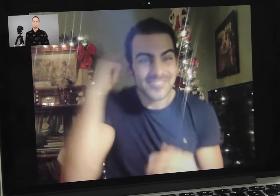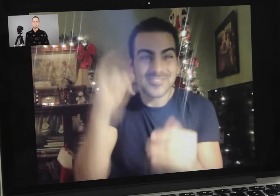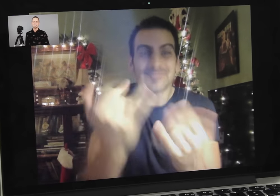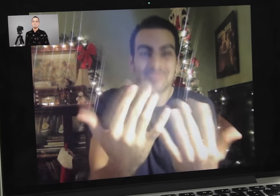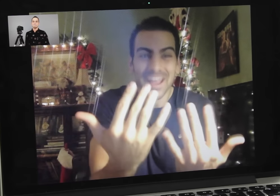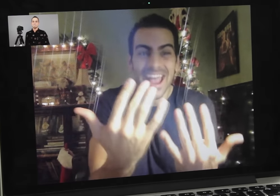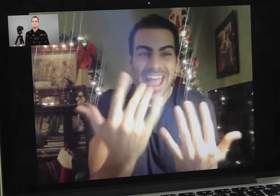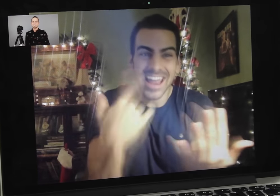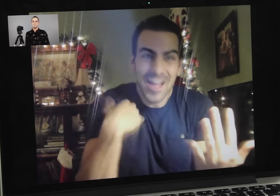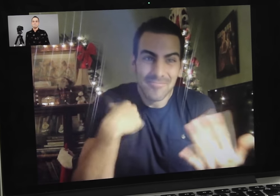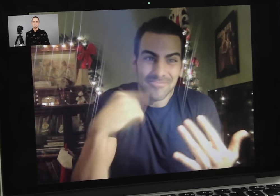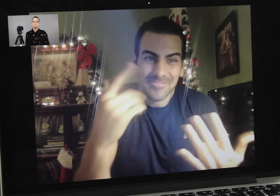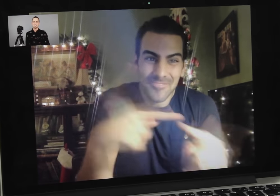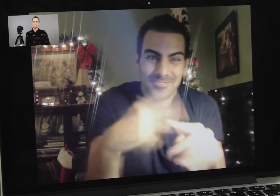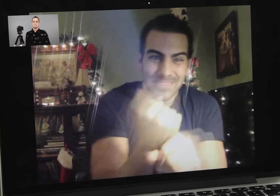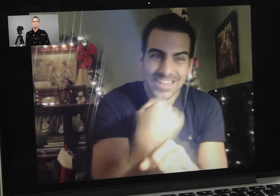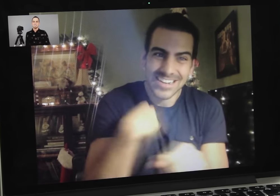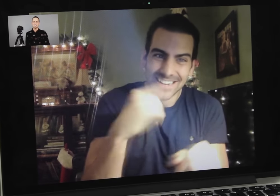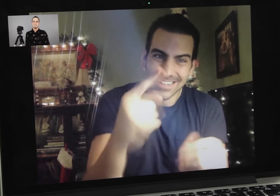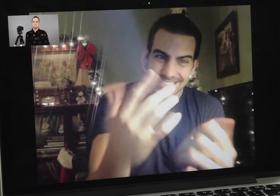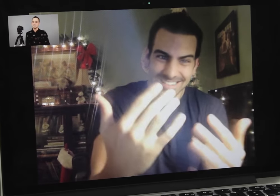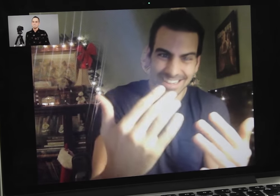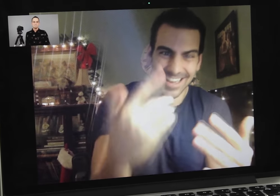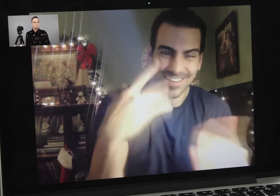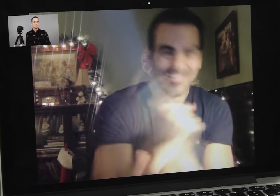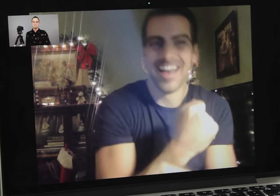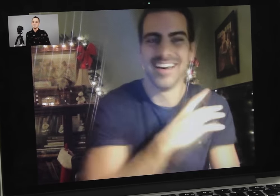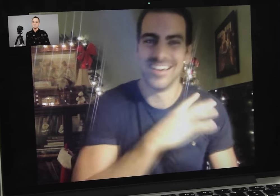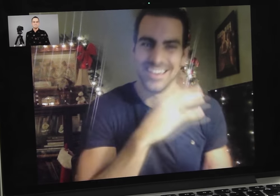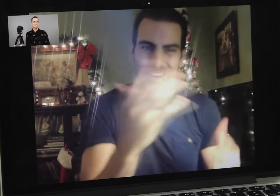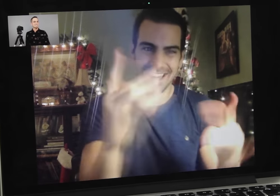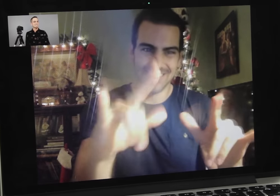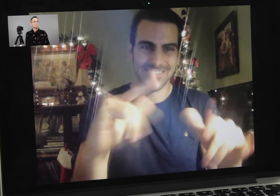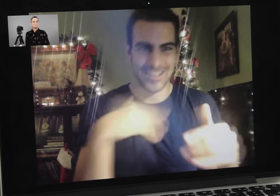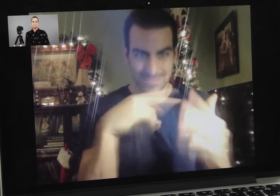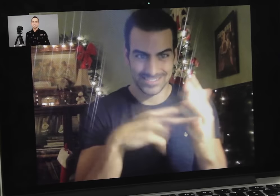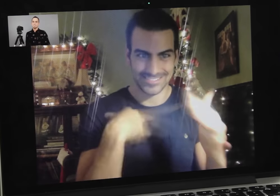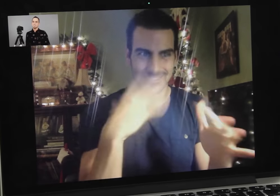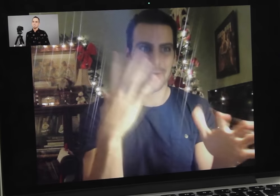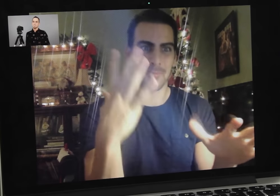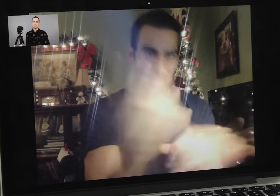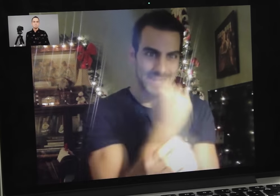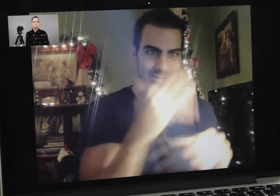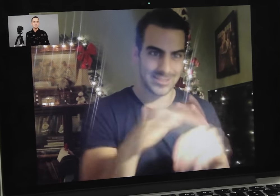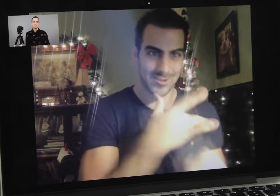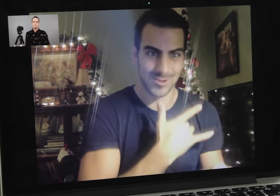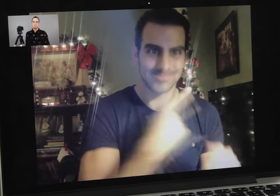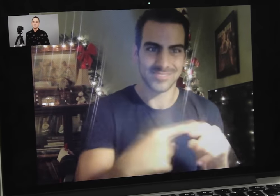And I’m like, “Wait! I’m going to win, too!” And now I finally won, so that means I’m a winner in your heart,